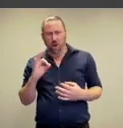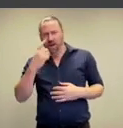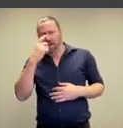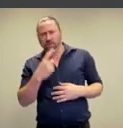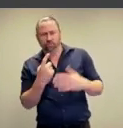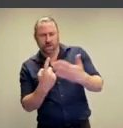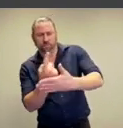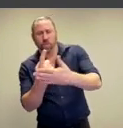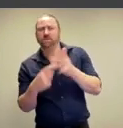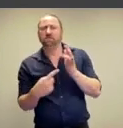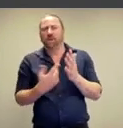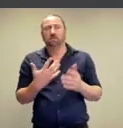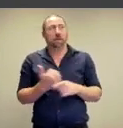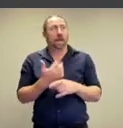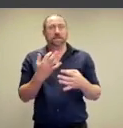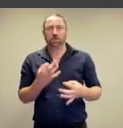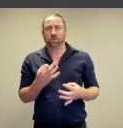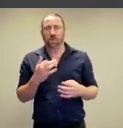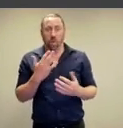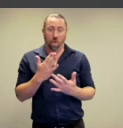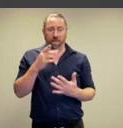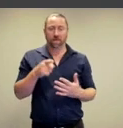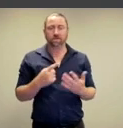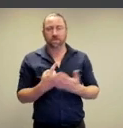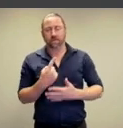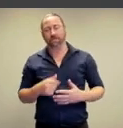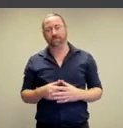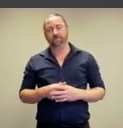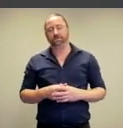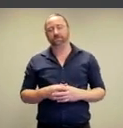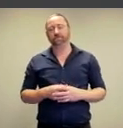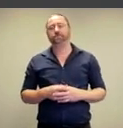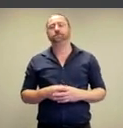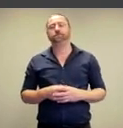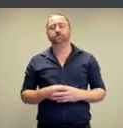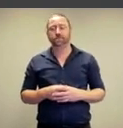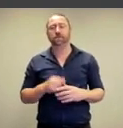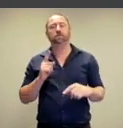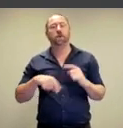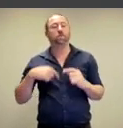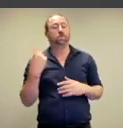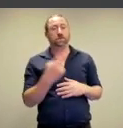inconsequential